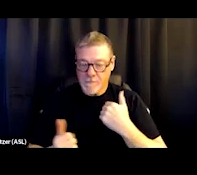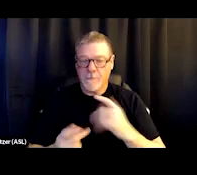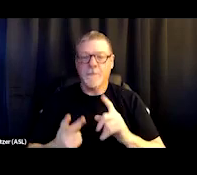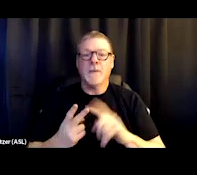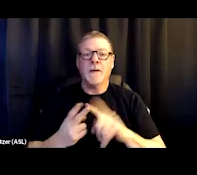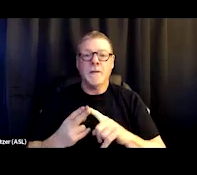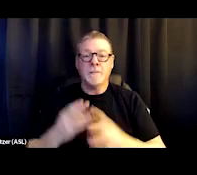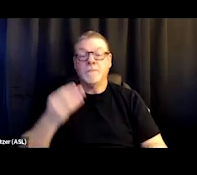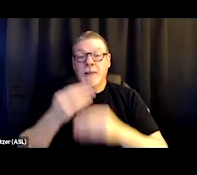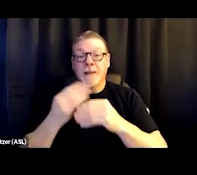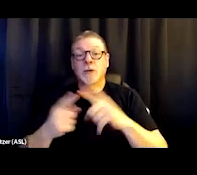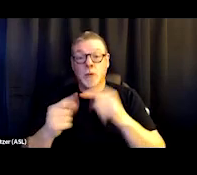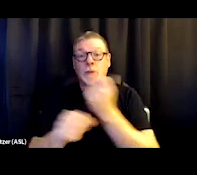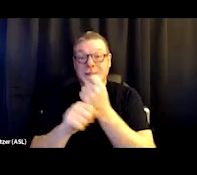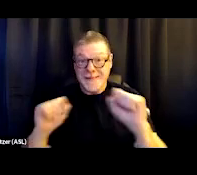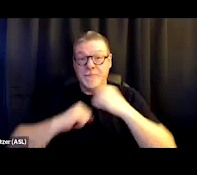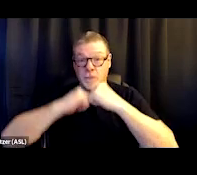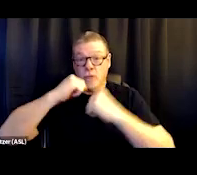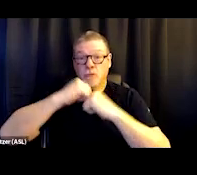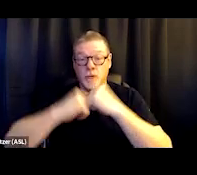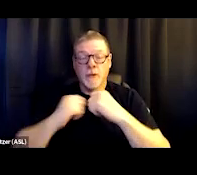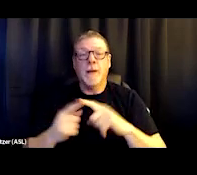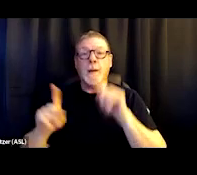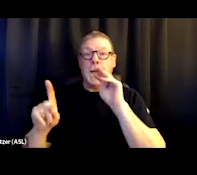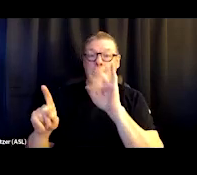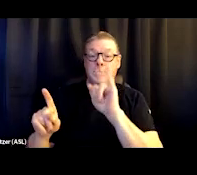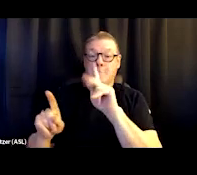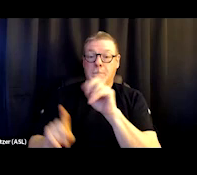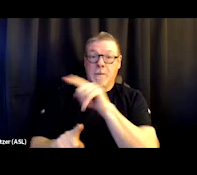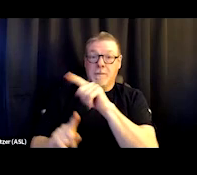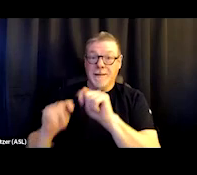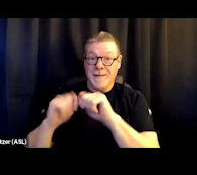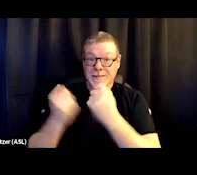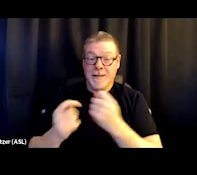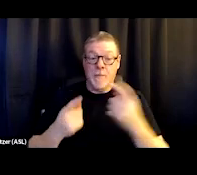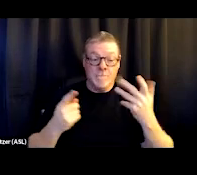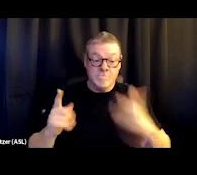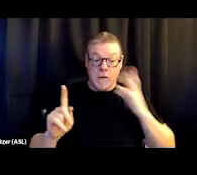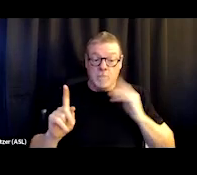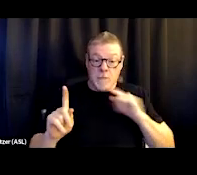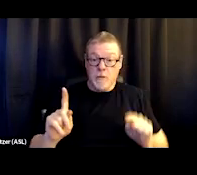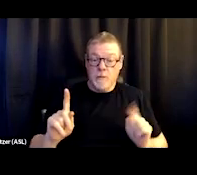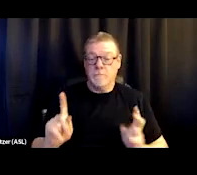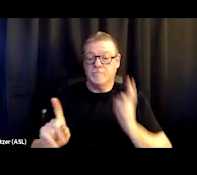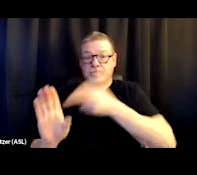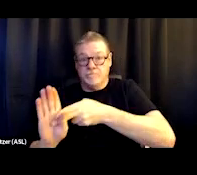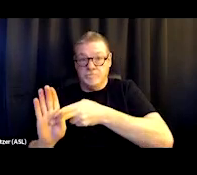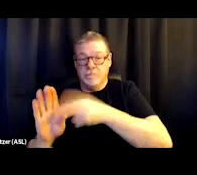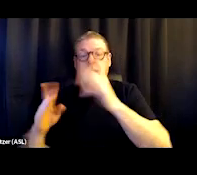to the safe and structured environment, Mike's team can assist when somebody's through the other programs with additional housing.